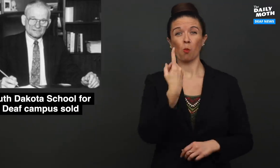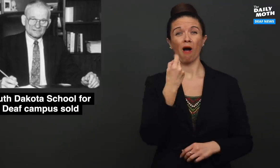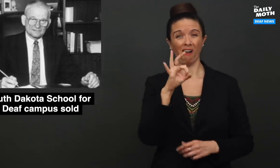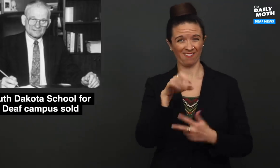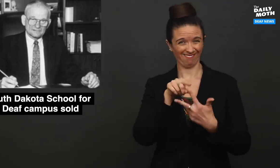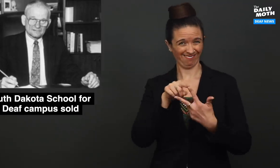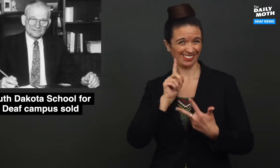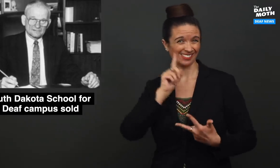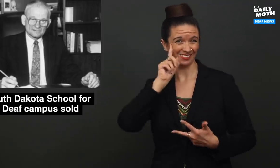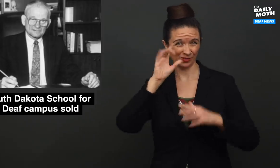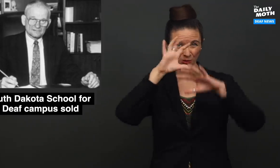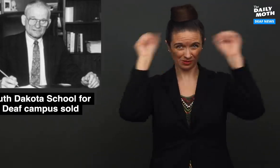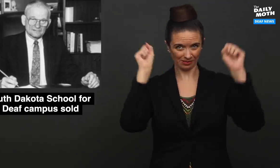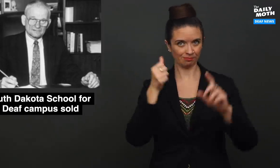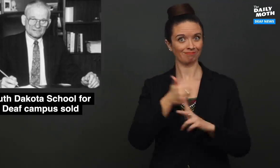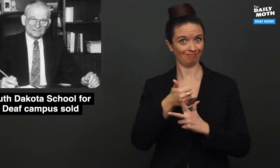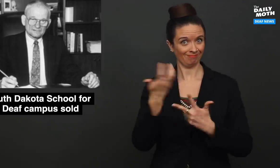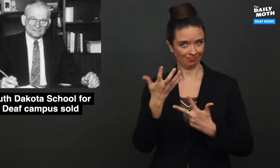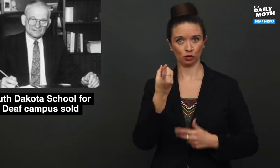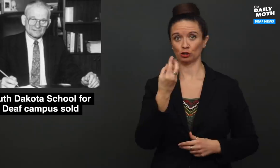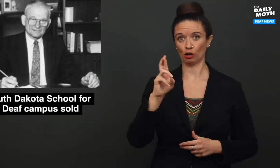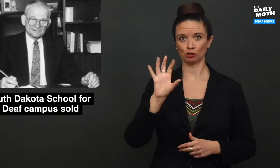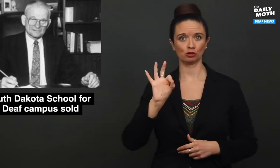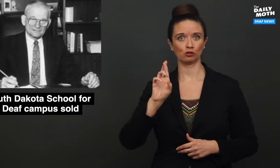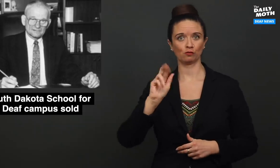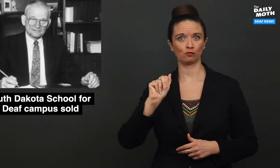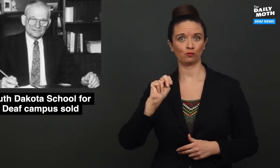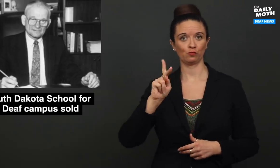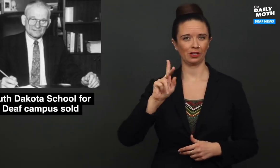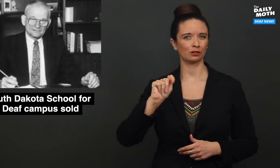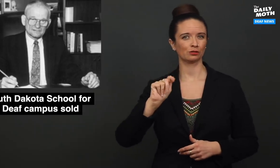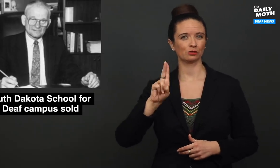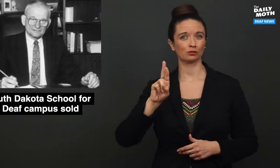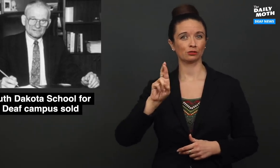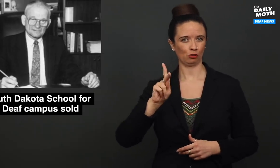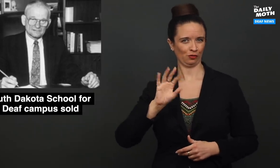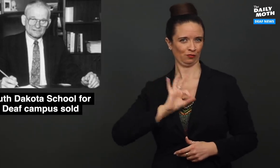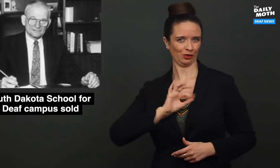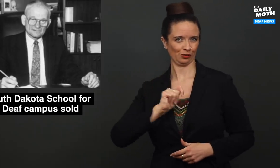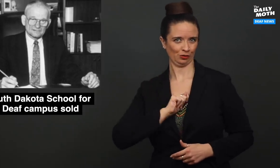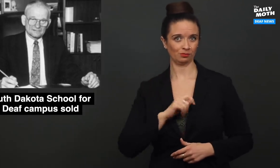One of them was Dr. Frank Turk,